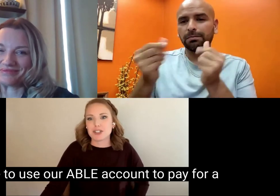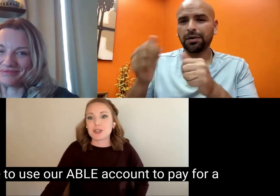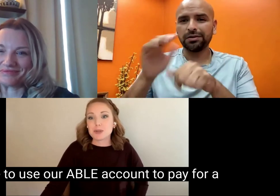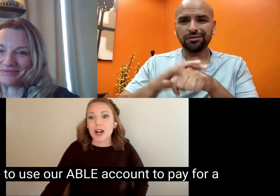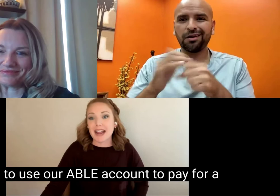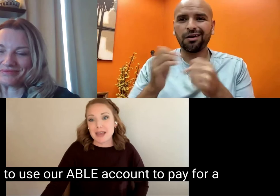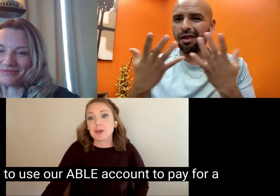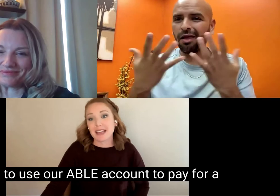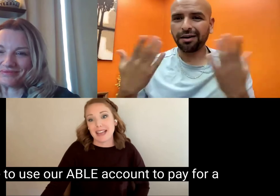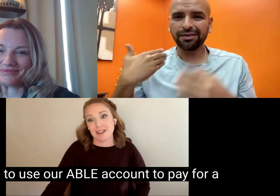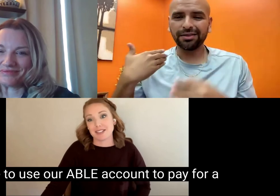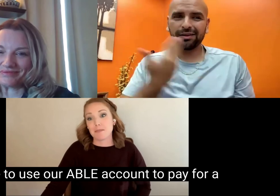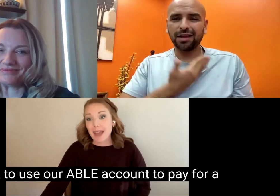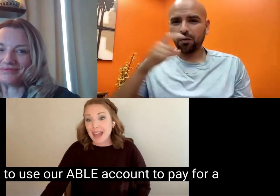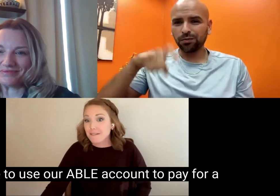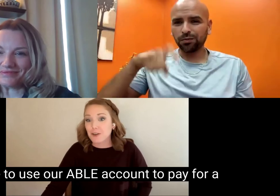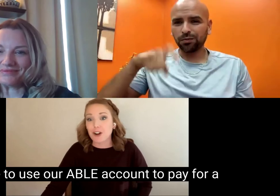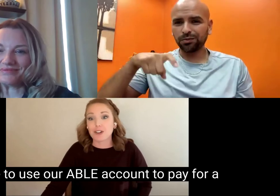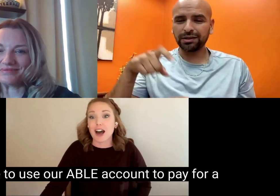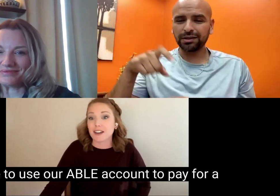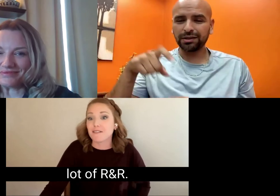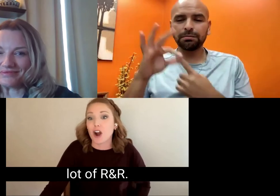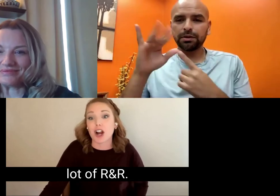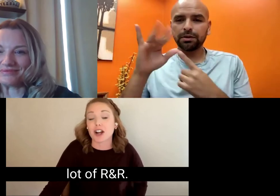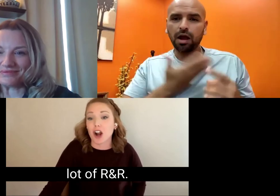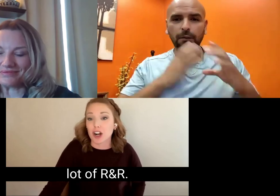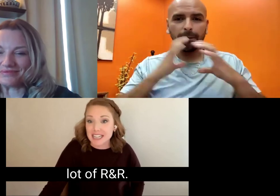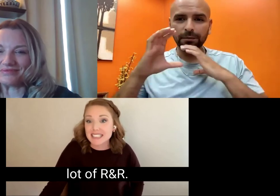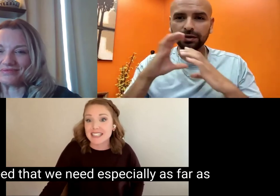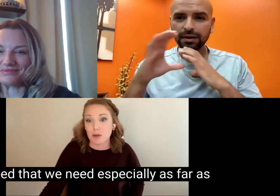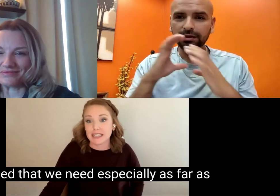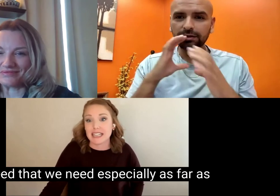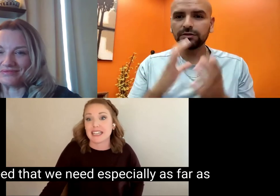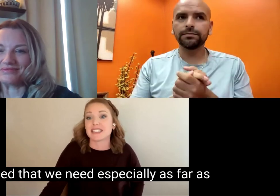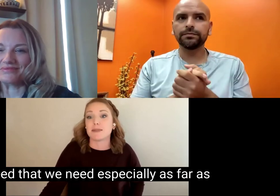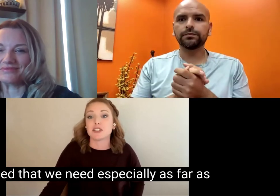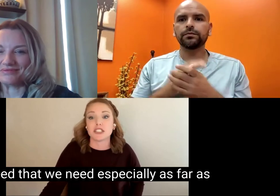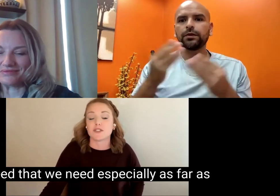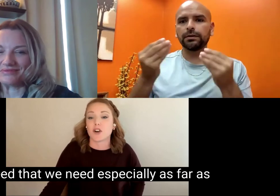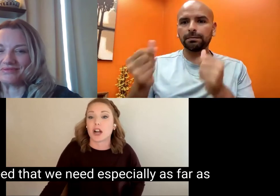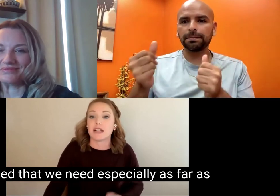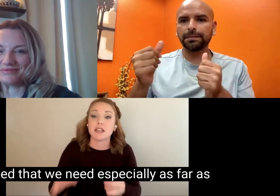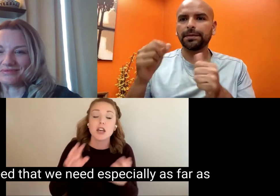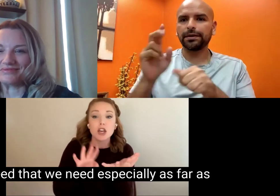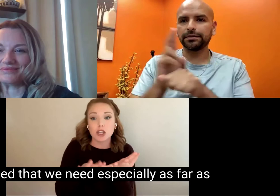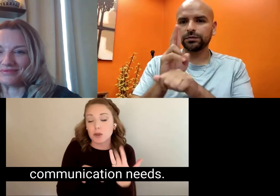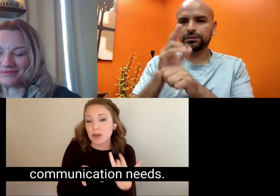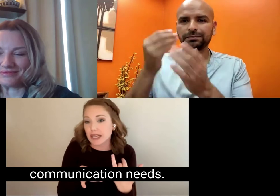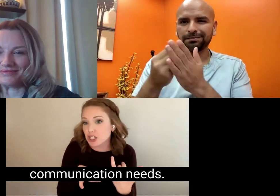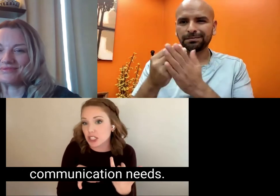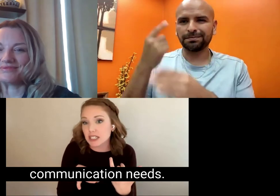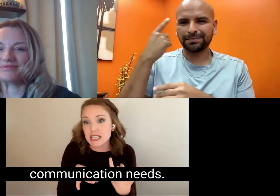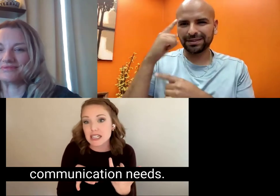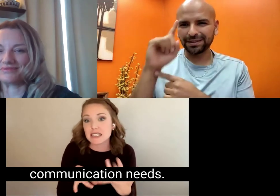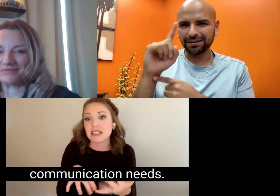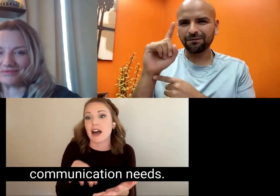able to use our ABLE account to pay for a lot of R&R. Need that we need especially as far as communication needs.